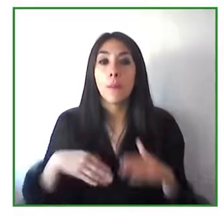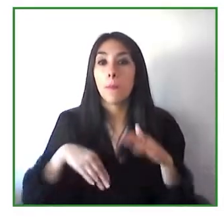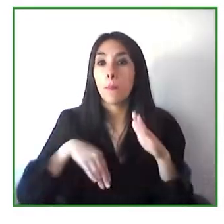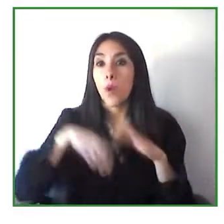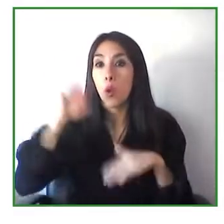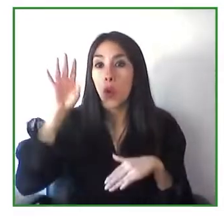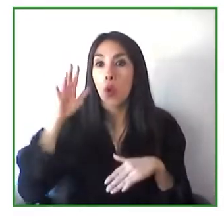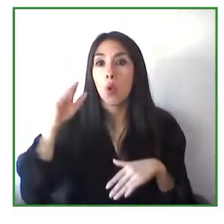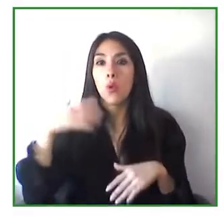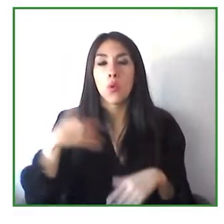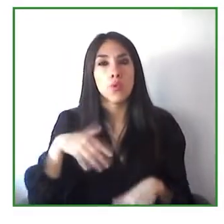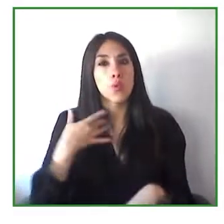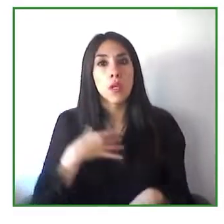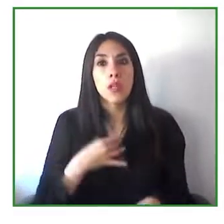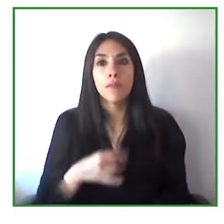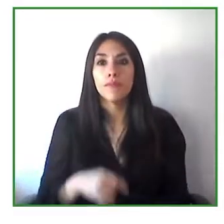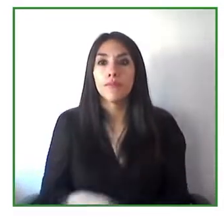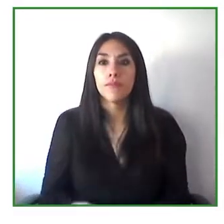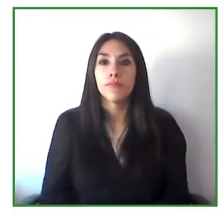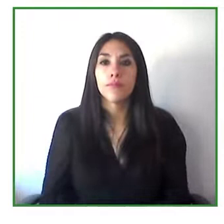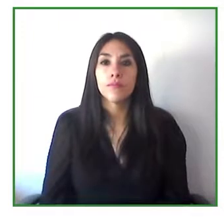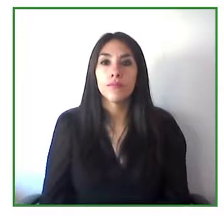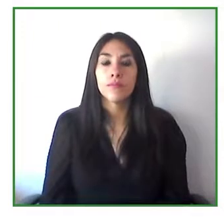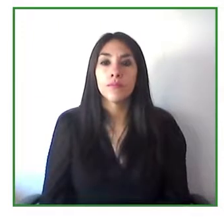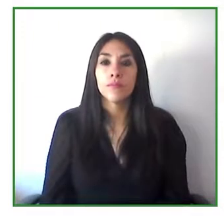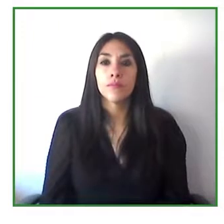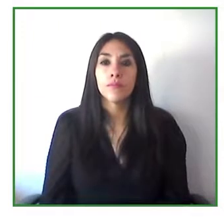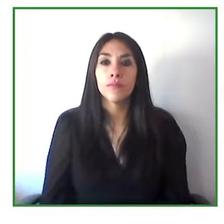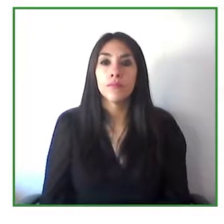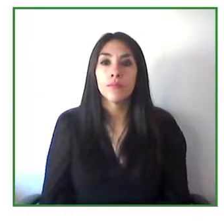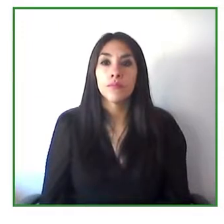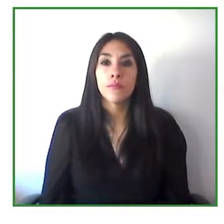of the Rights of Persons with Disabilities but it